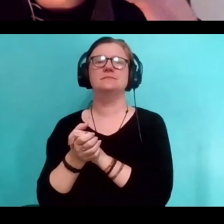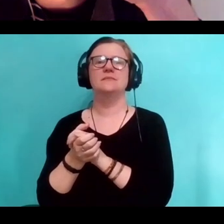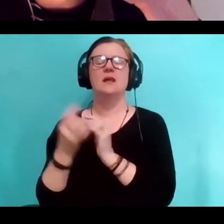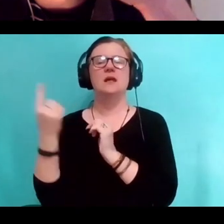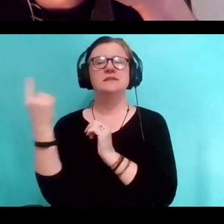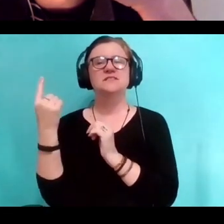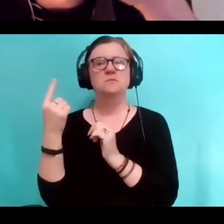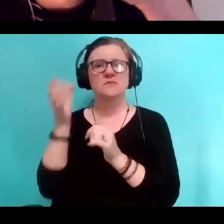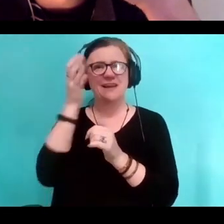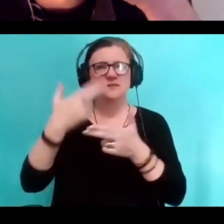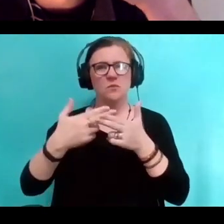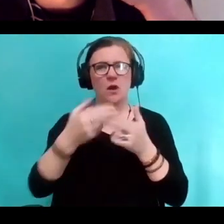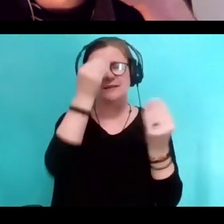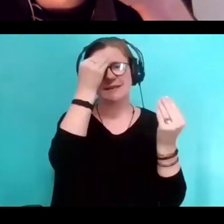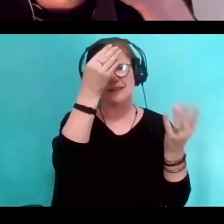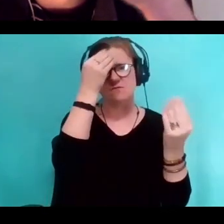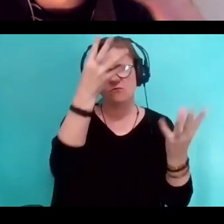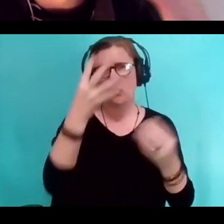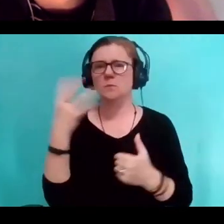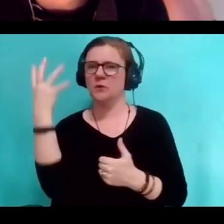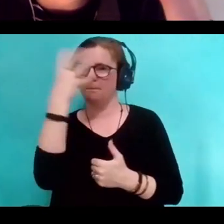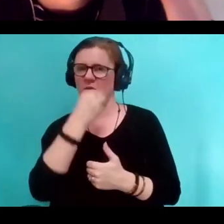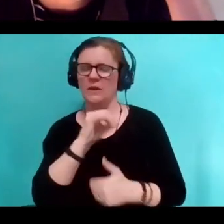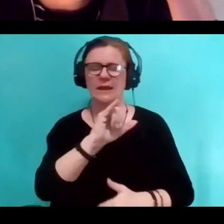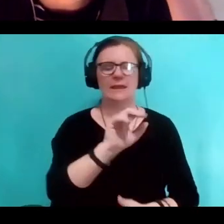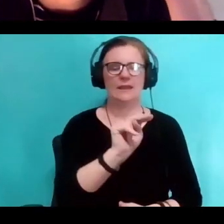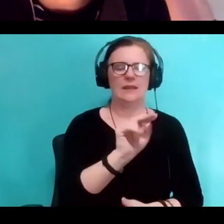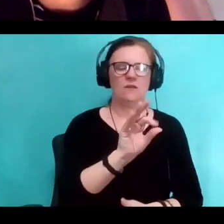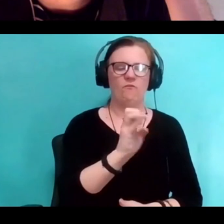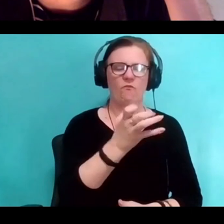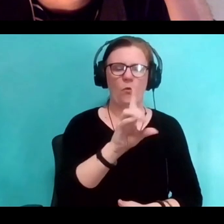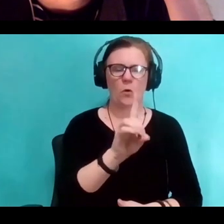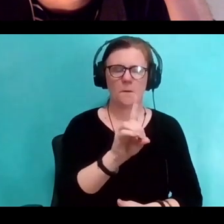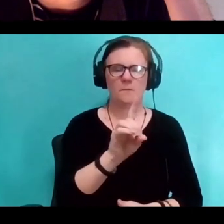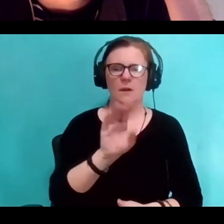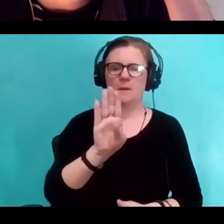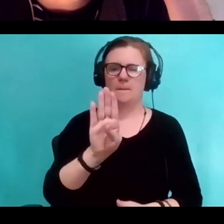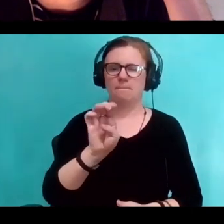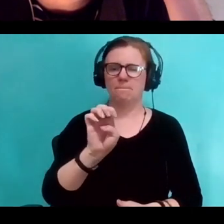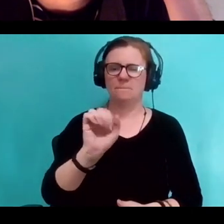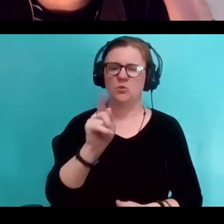So people ask me why beauty is important to me and what beauty is.